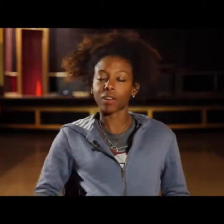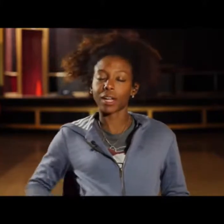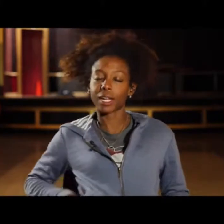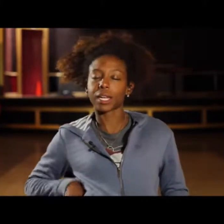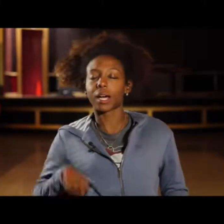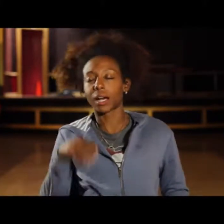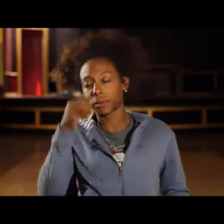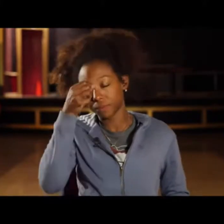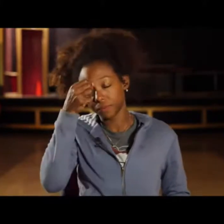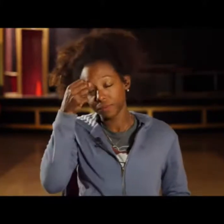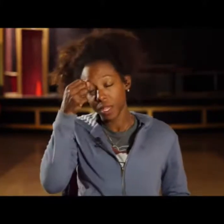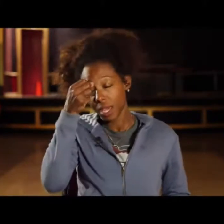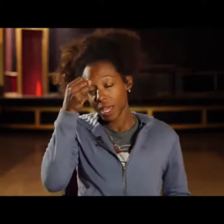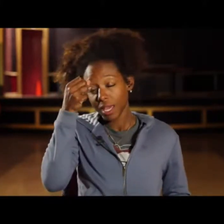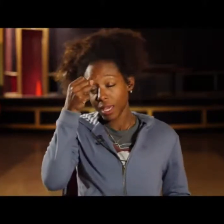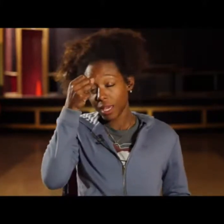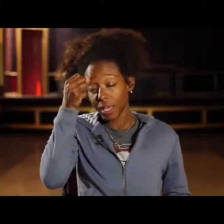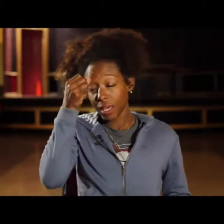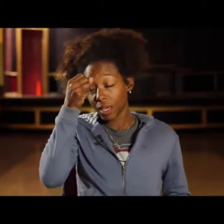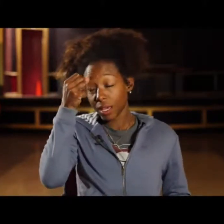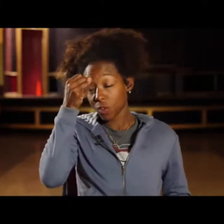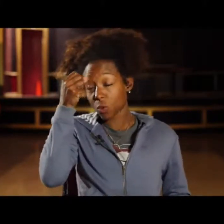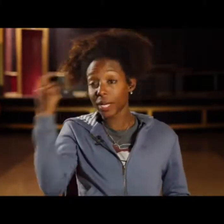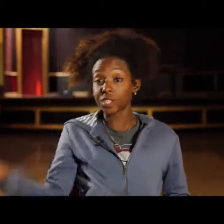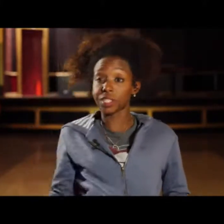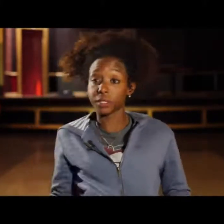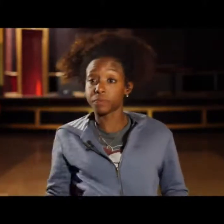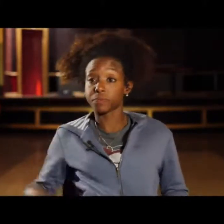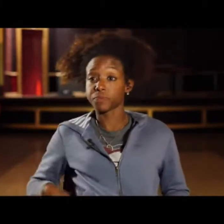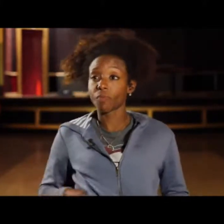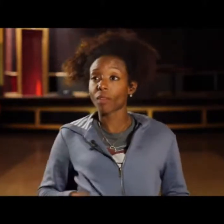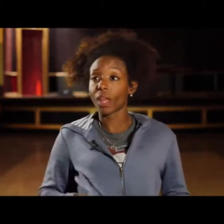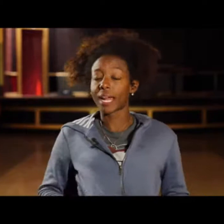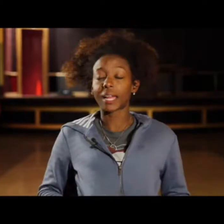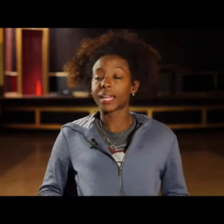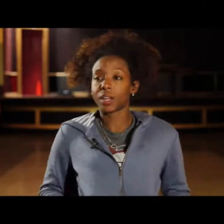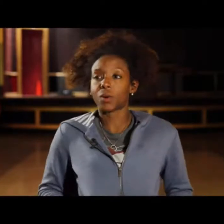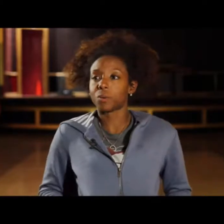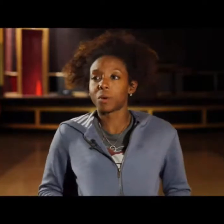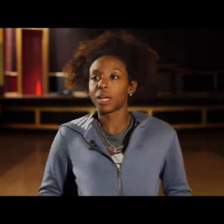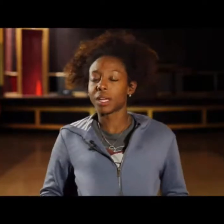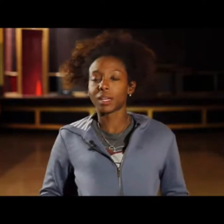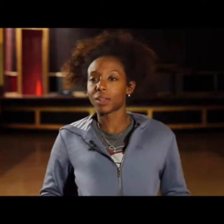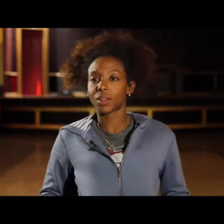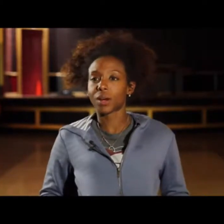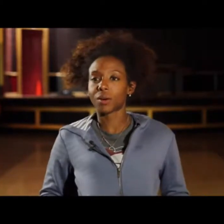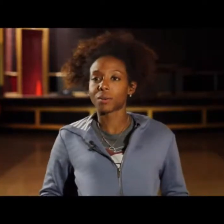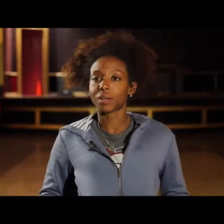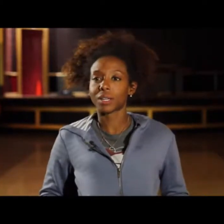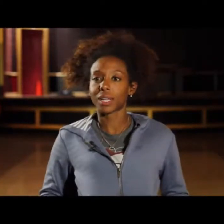my friend i had a girlfriend and we were both homeless and my friend